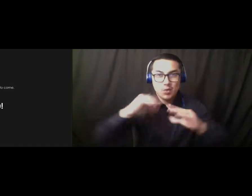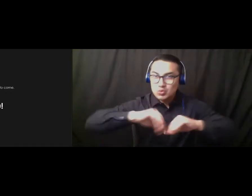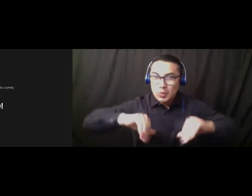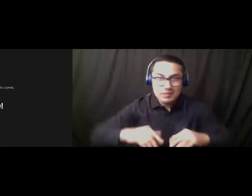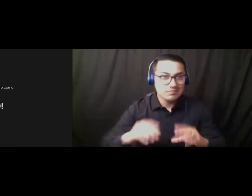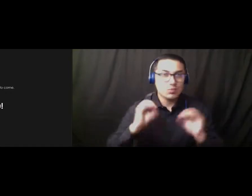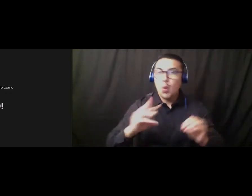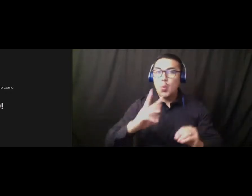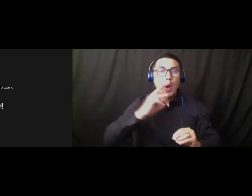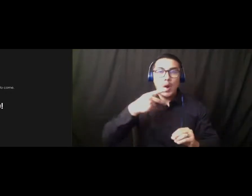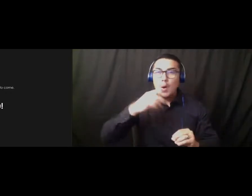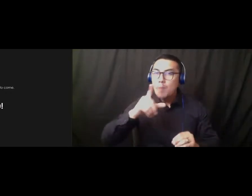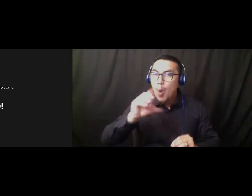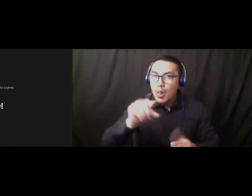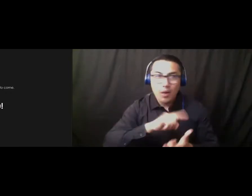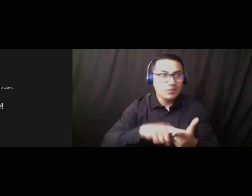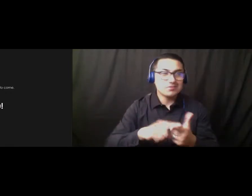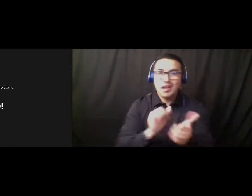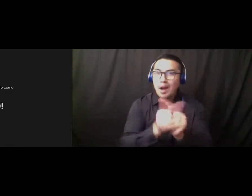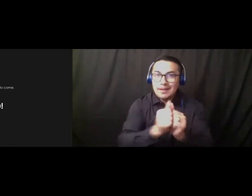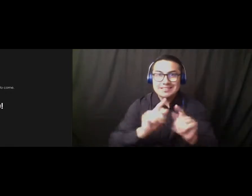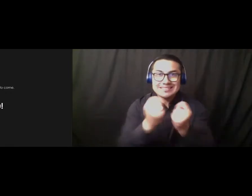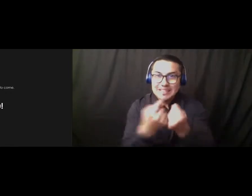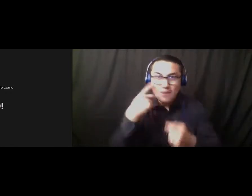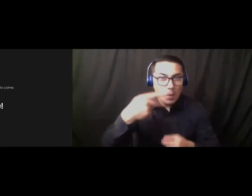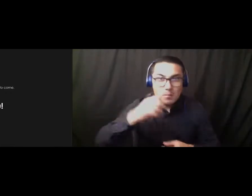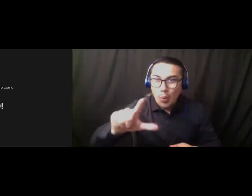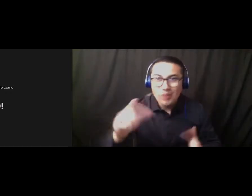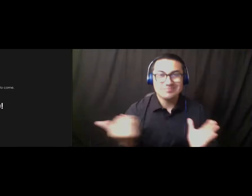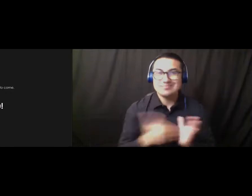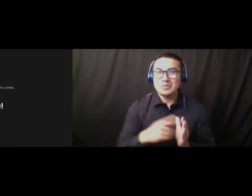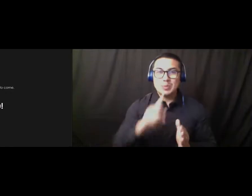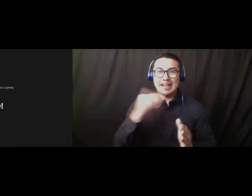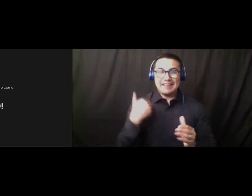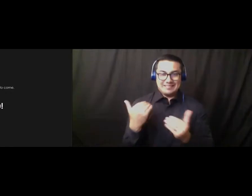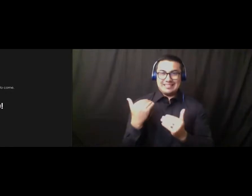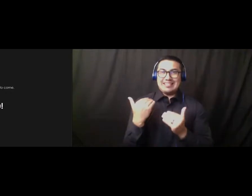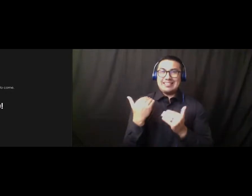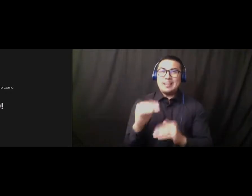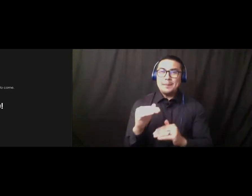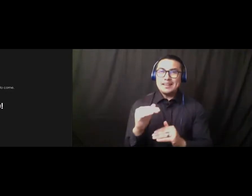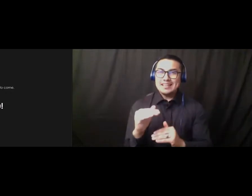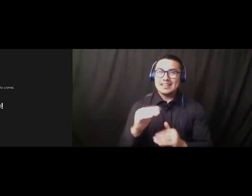Uh, there's limited use for uh, adaptive P.E. classes in the water, in the pool,